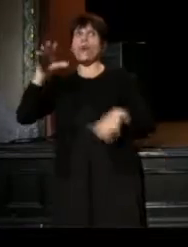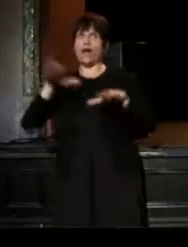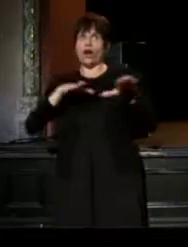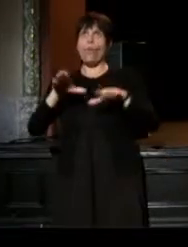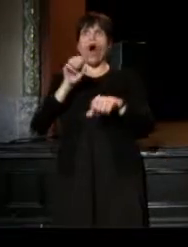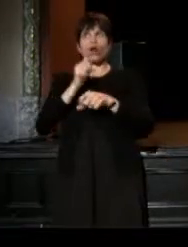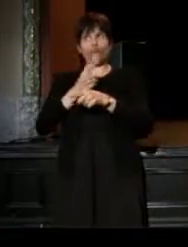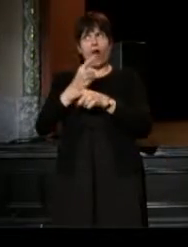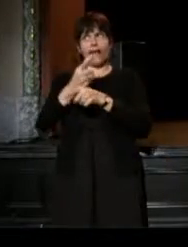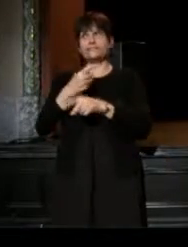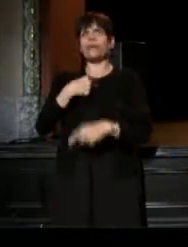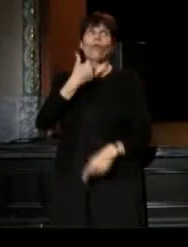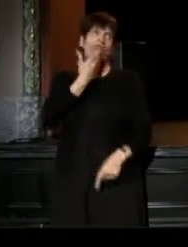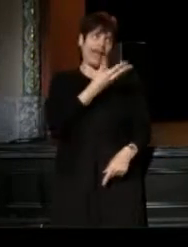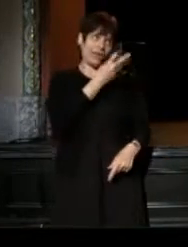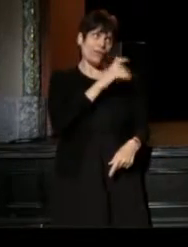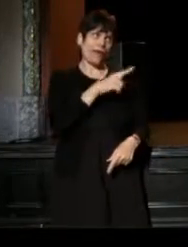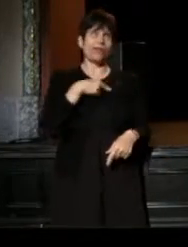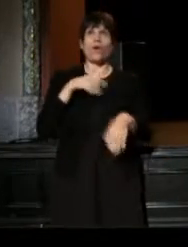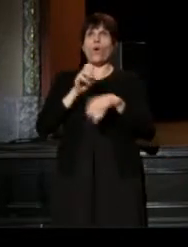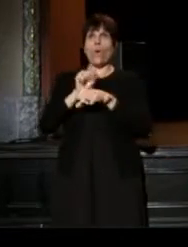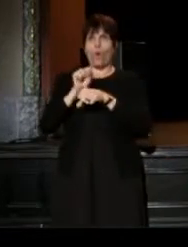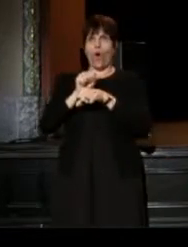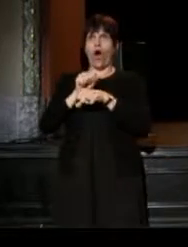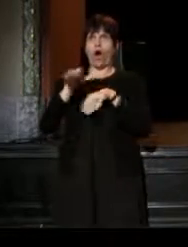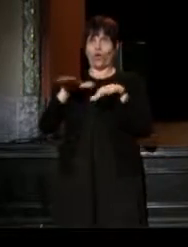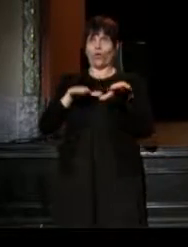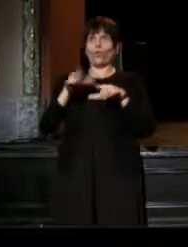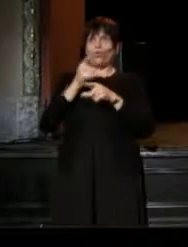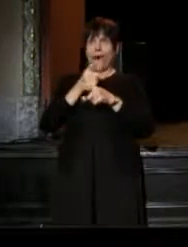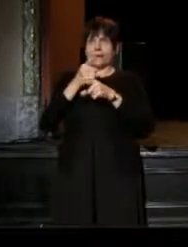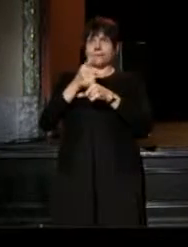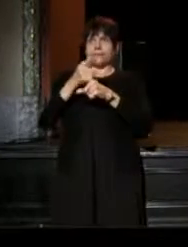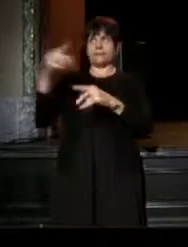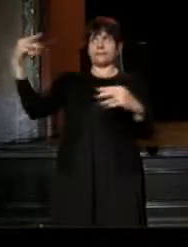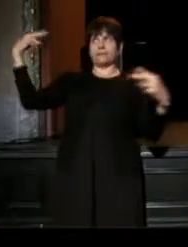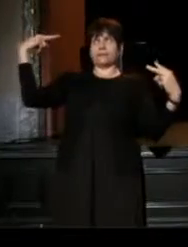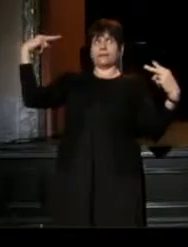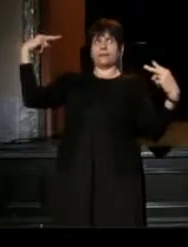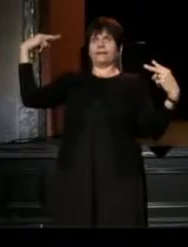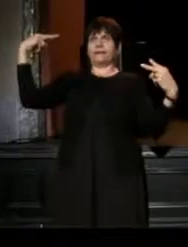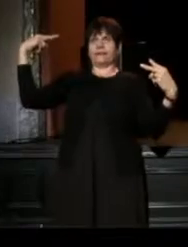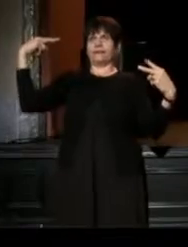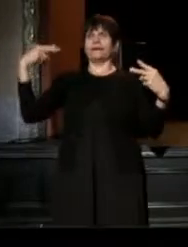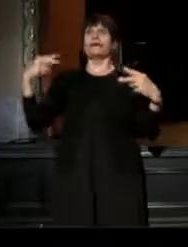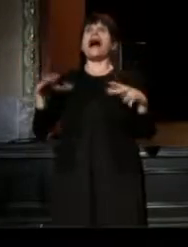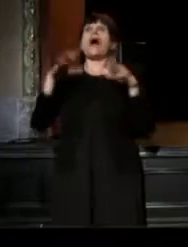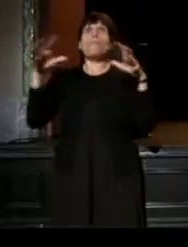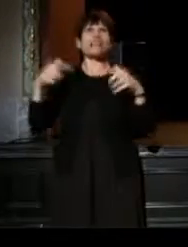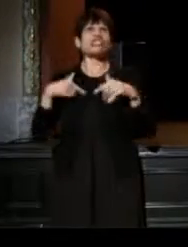So thank you Will. Thank you so much. And I forget how much I've done. So, thank you.